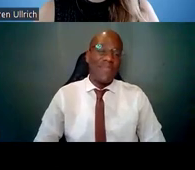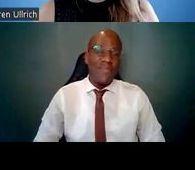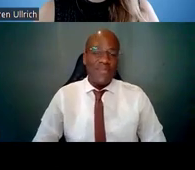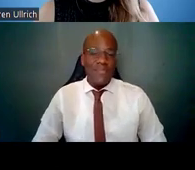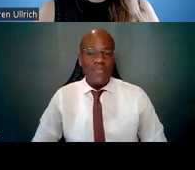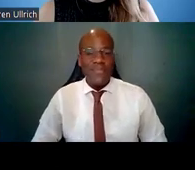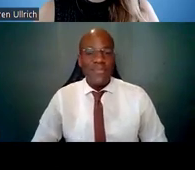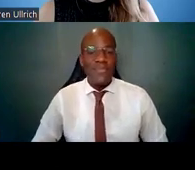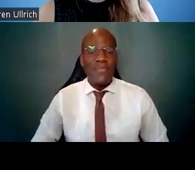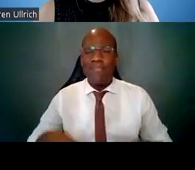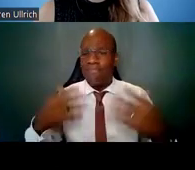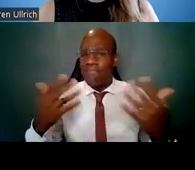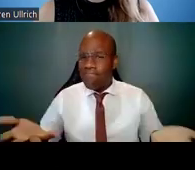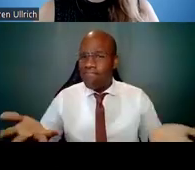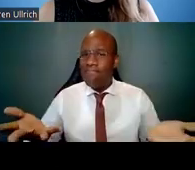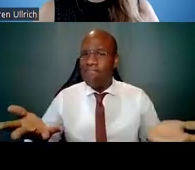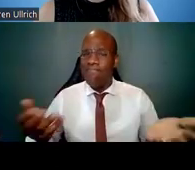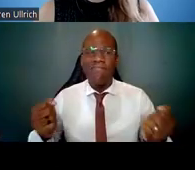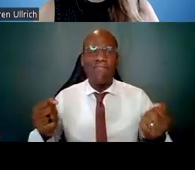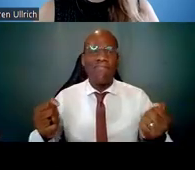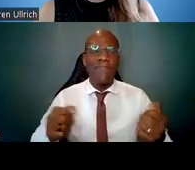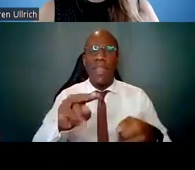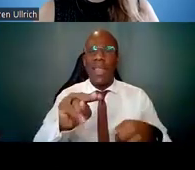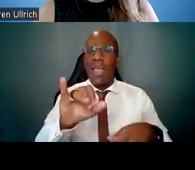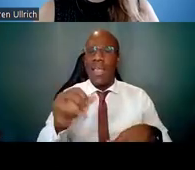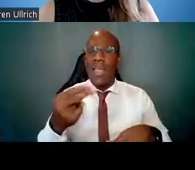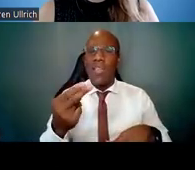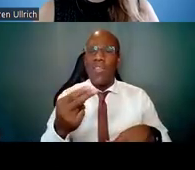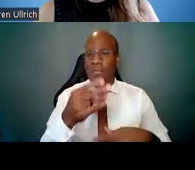So why is it that NIH is interested in diversity?